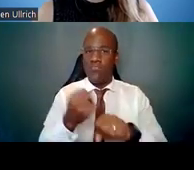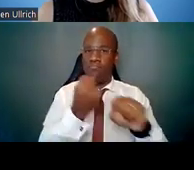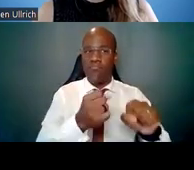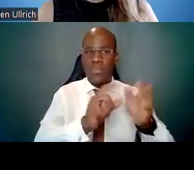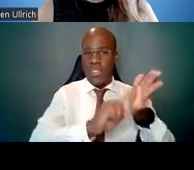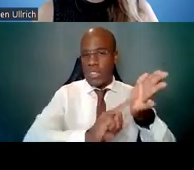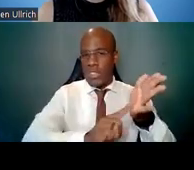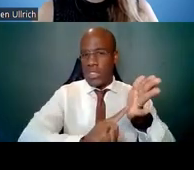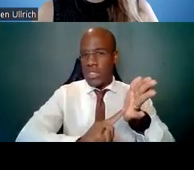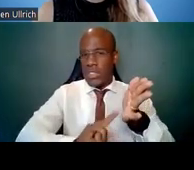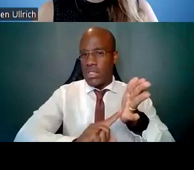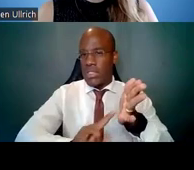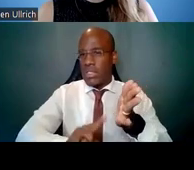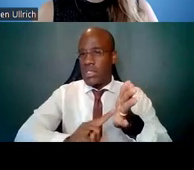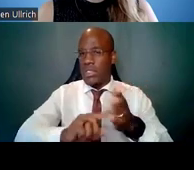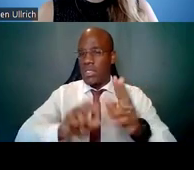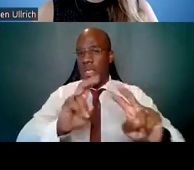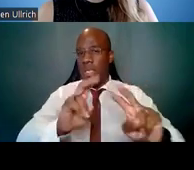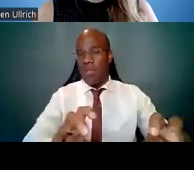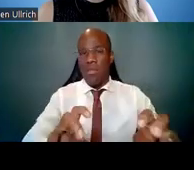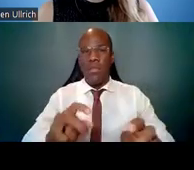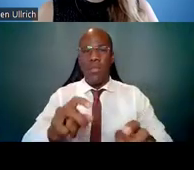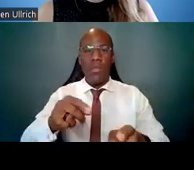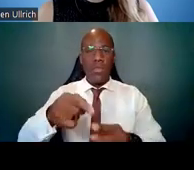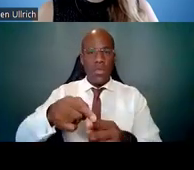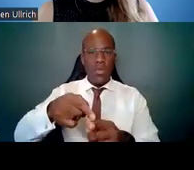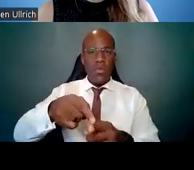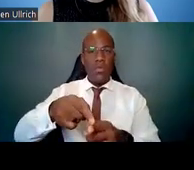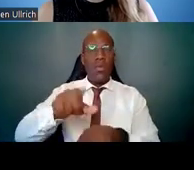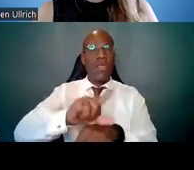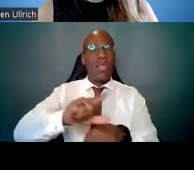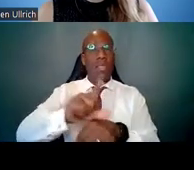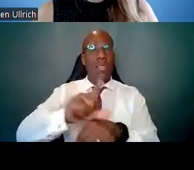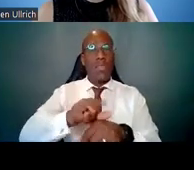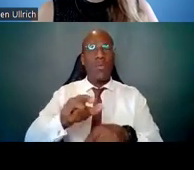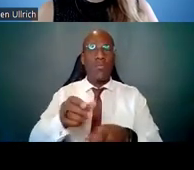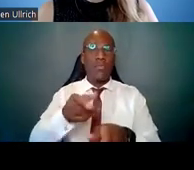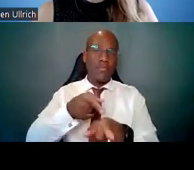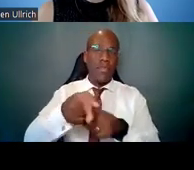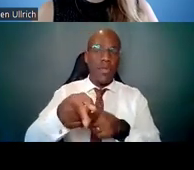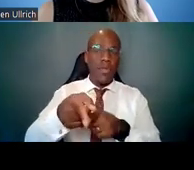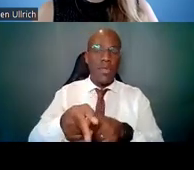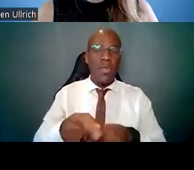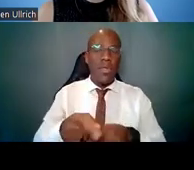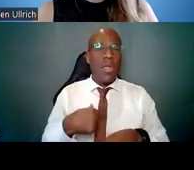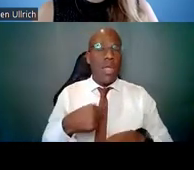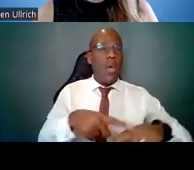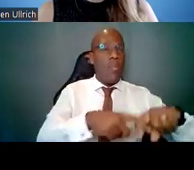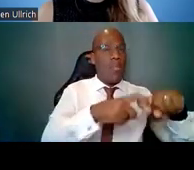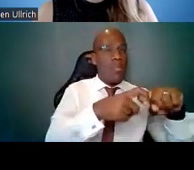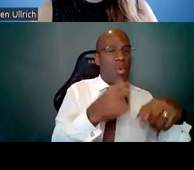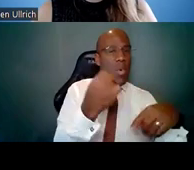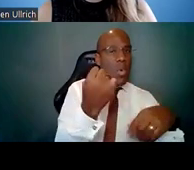And I have to stop for a moment and say one of the first questions that we get about the Notice of Interest in Diversity is,